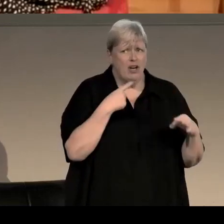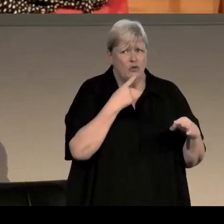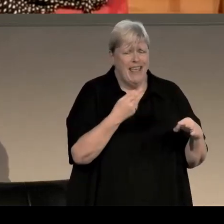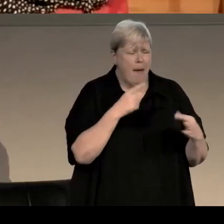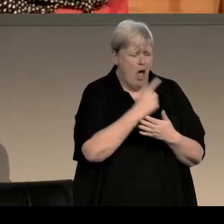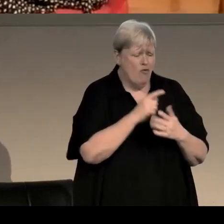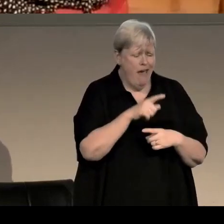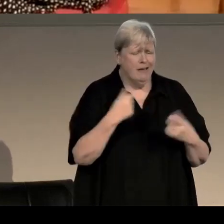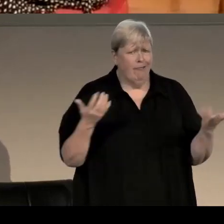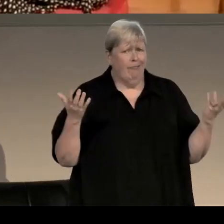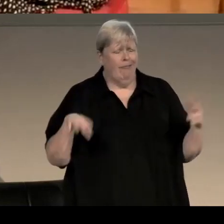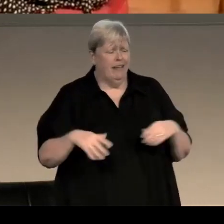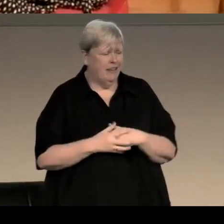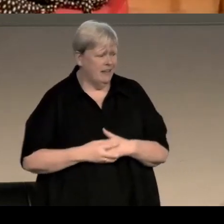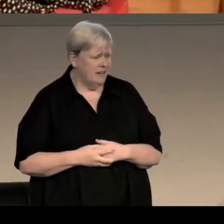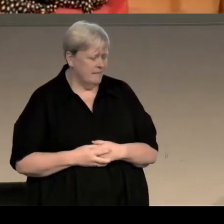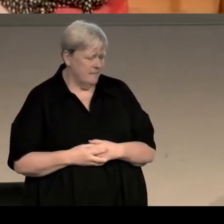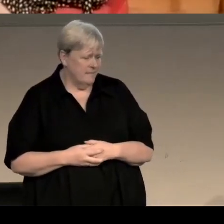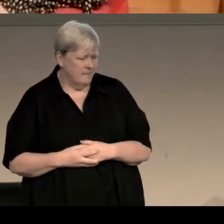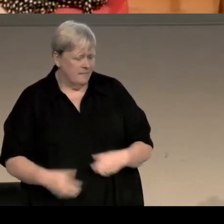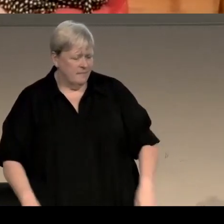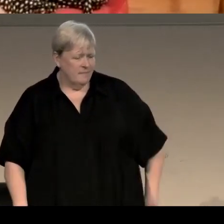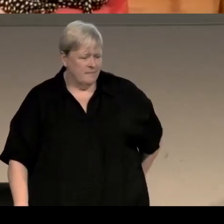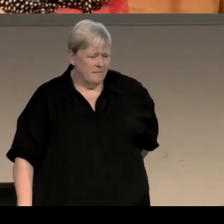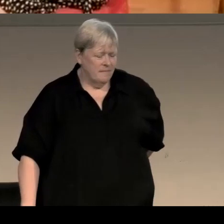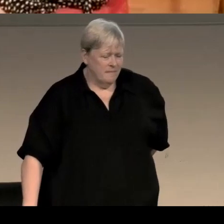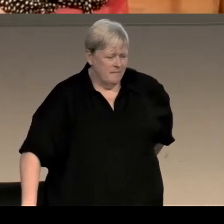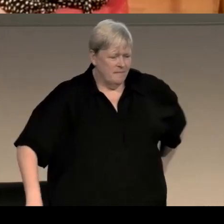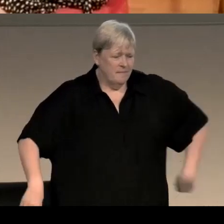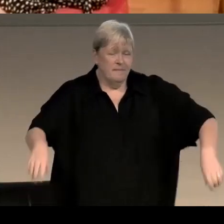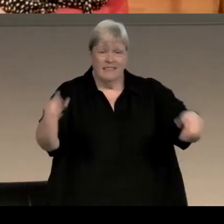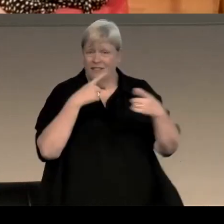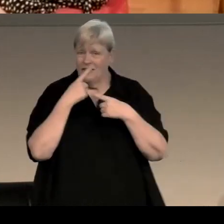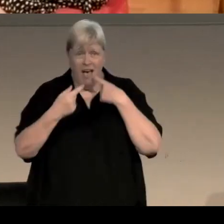Sorry about that. You shouldn't tell writers things if you don't want them to end up in a book, you know!